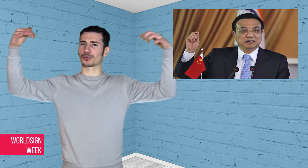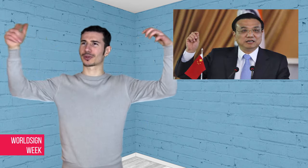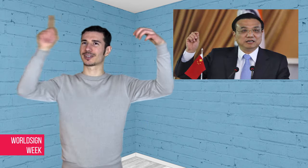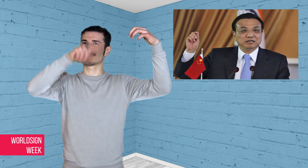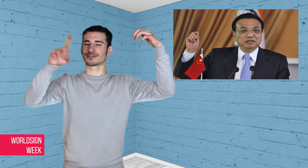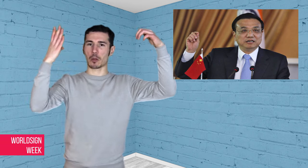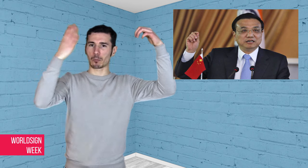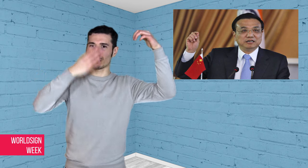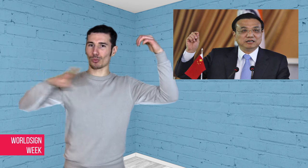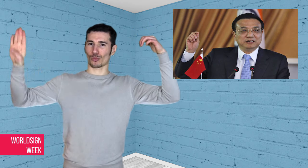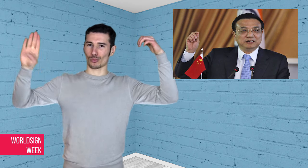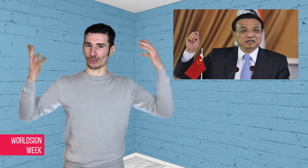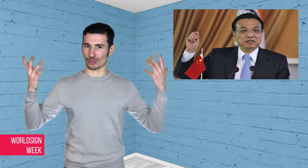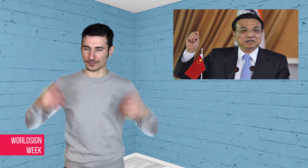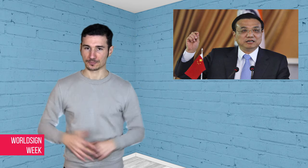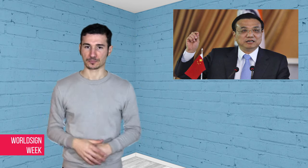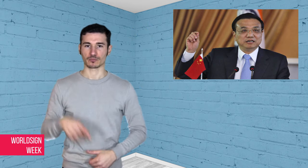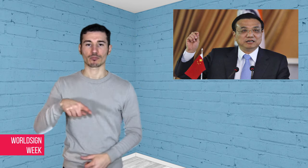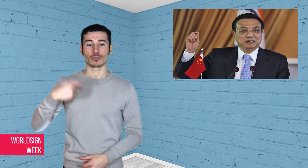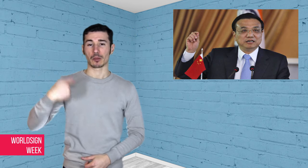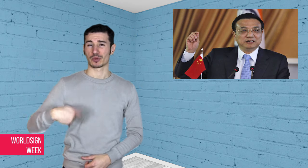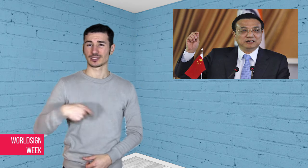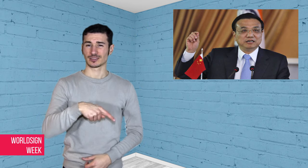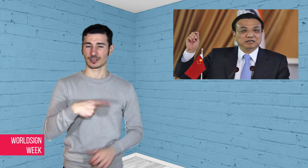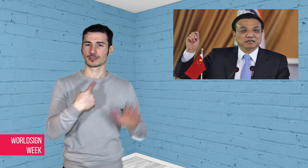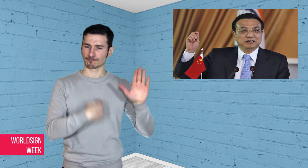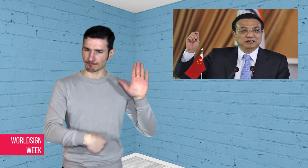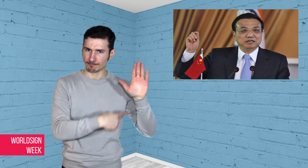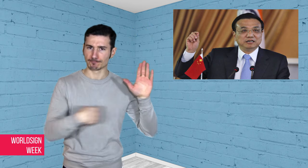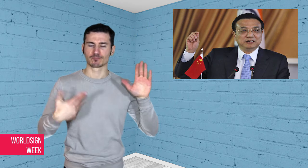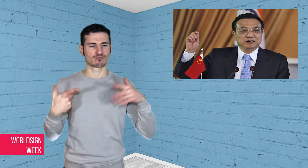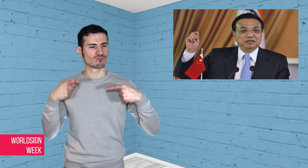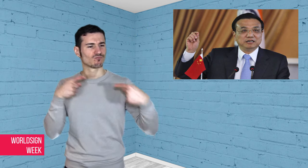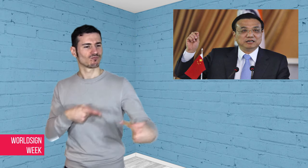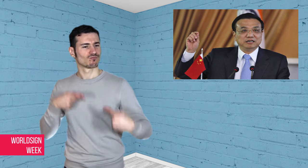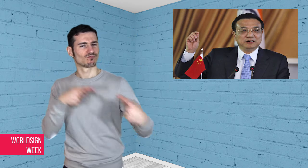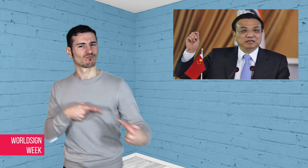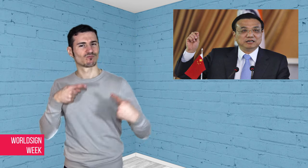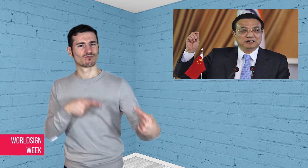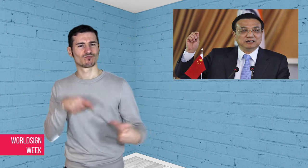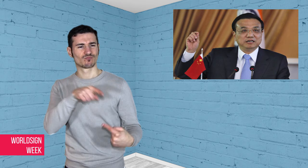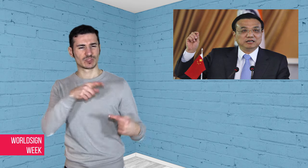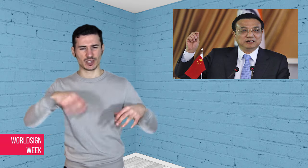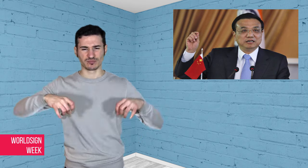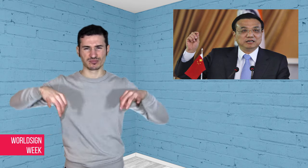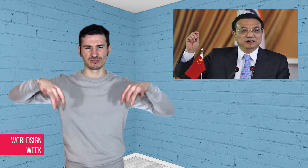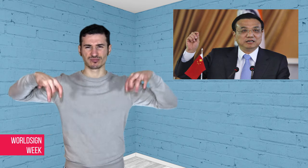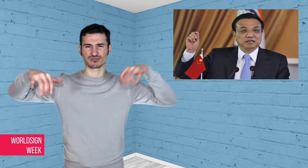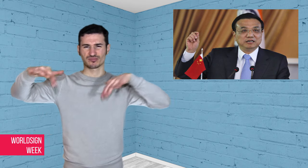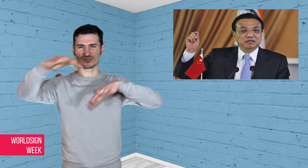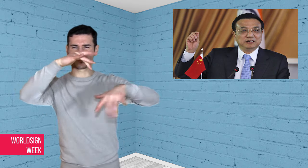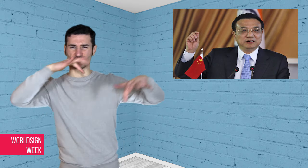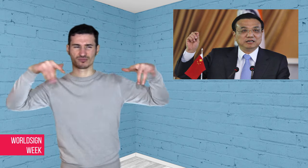to step up his country’s battle against deadly smog and air pollution,